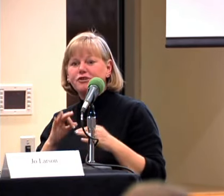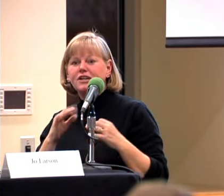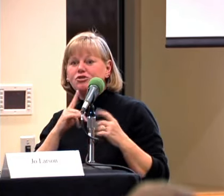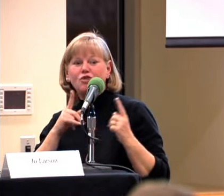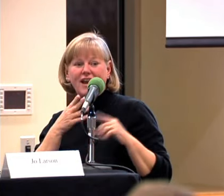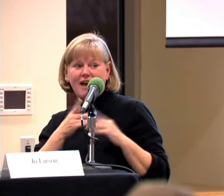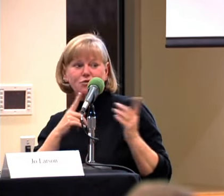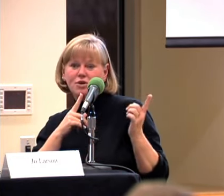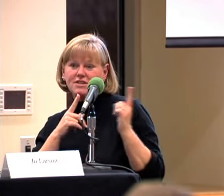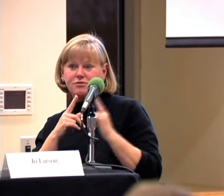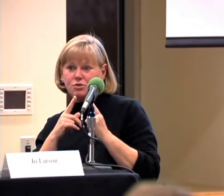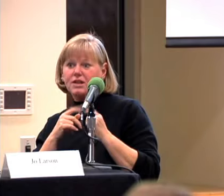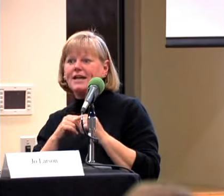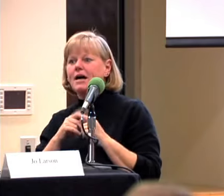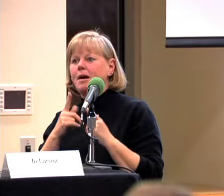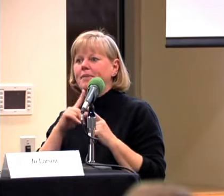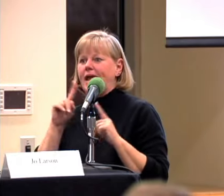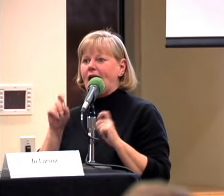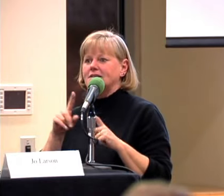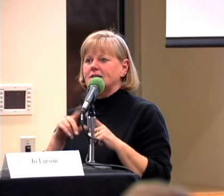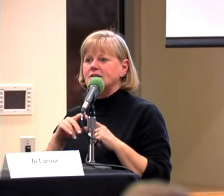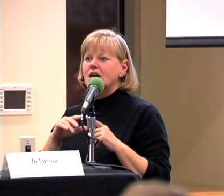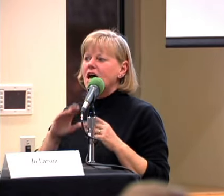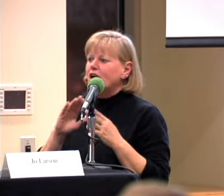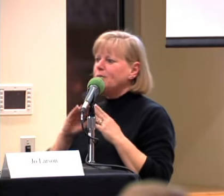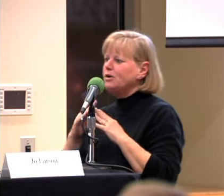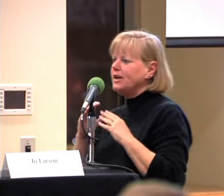DESIRE ANY FOLLOW-UP PLEASE FEEL FREE TO WRITE US AFTERWARDS.